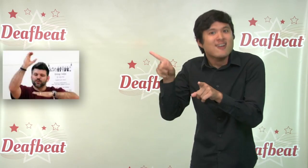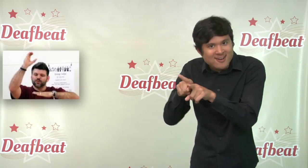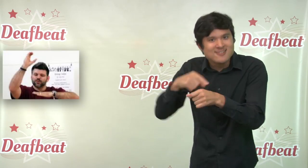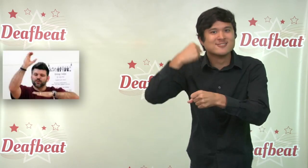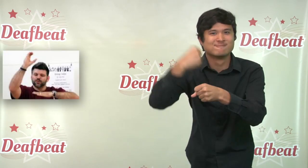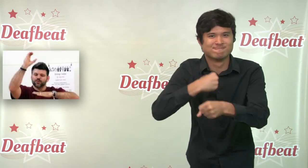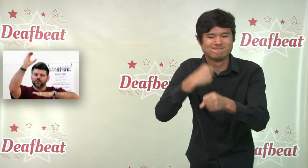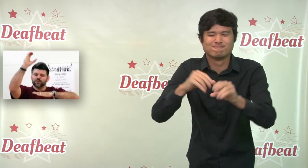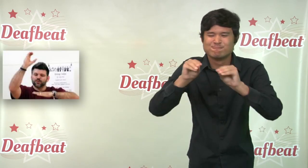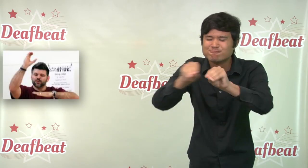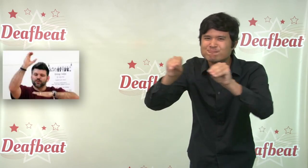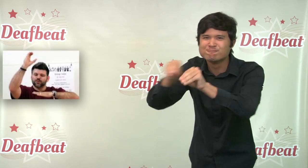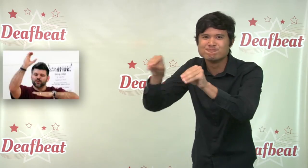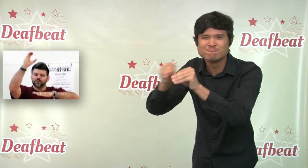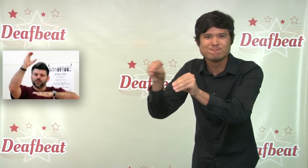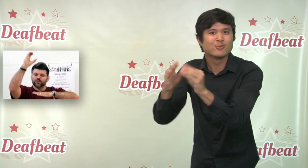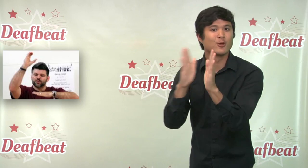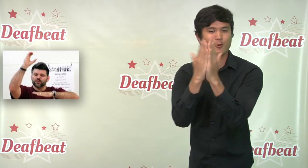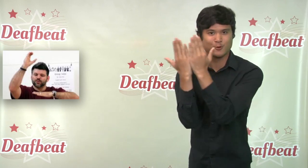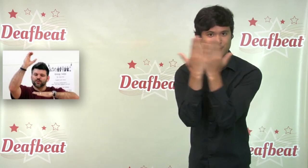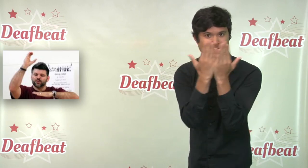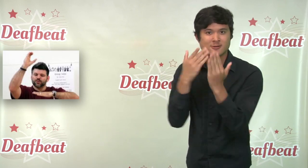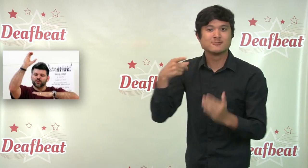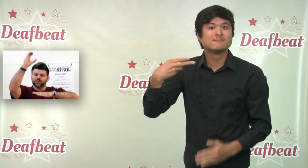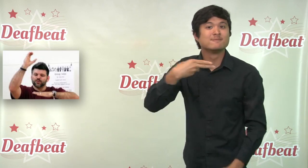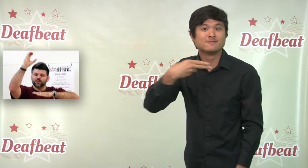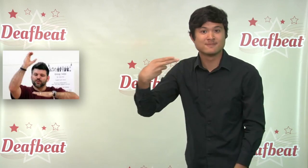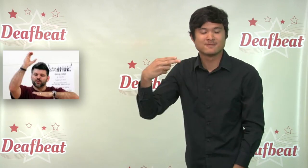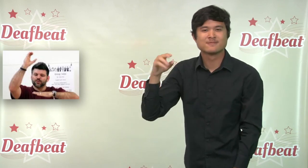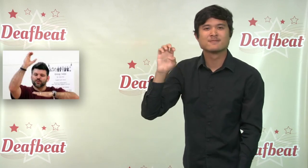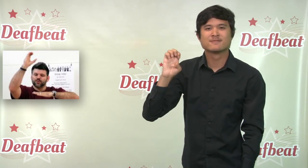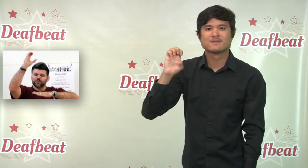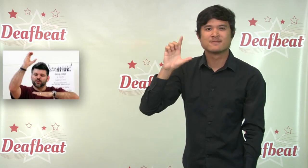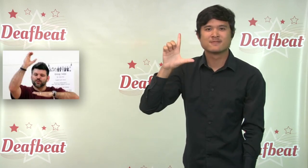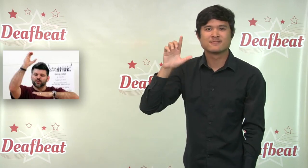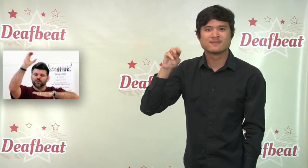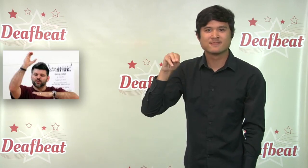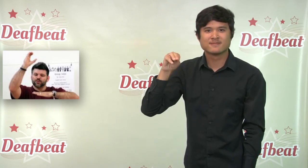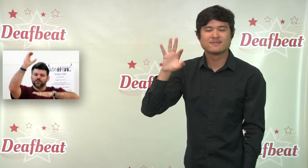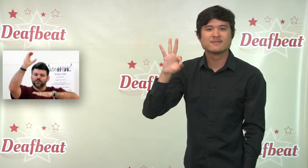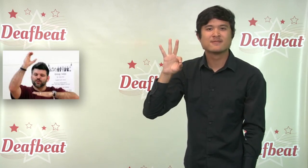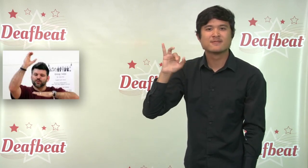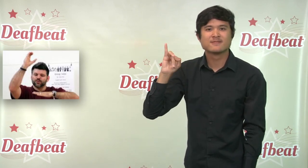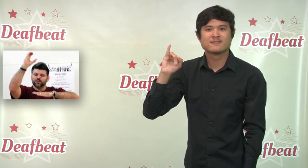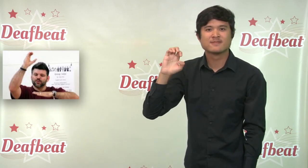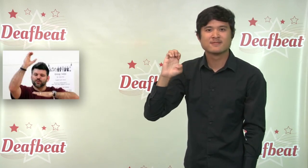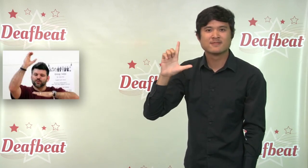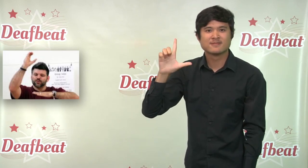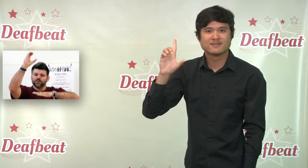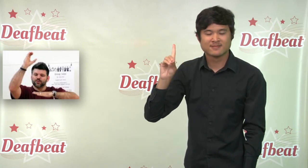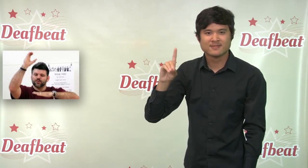BSL tutor at Elmfield Secondary School for deaf